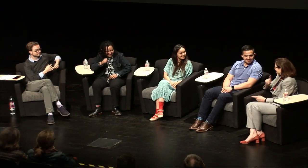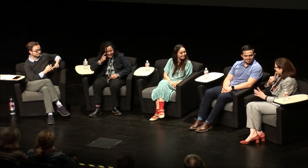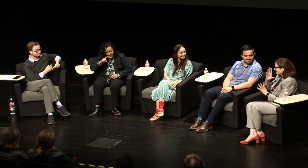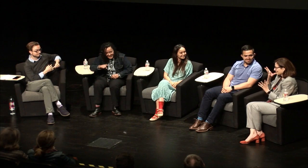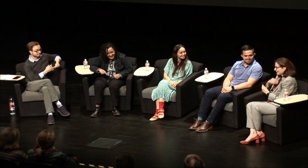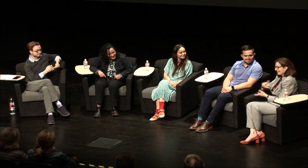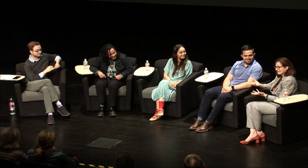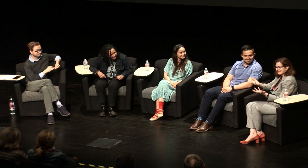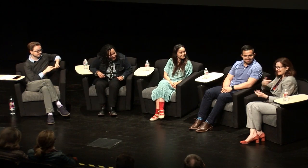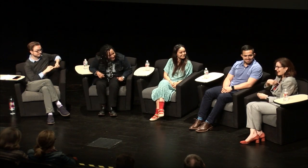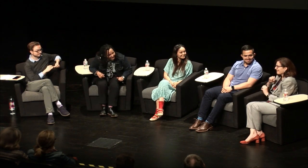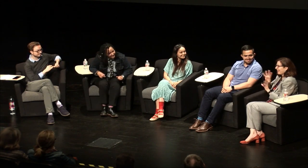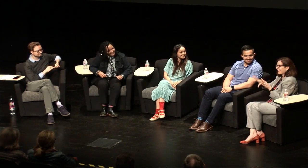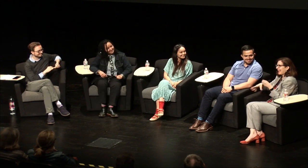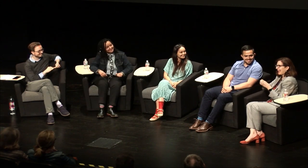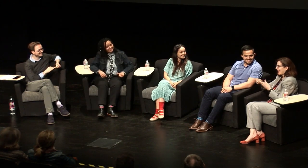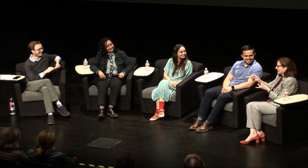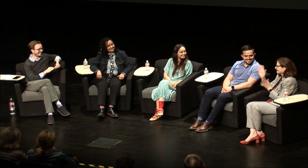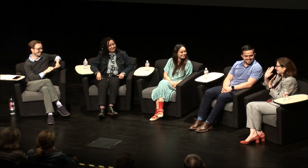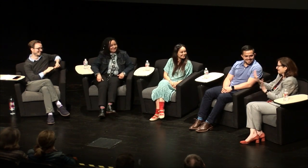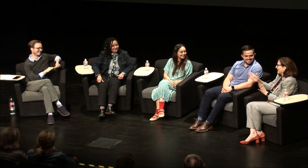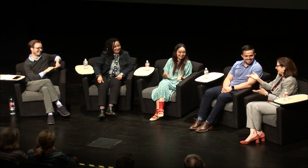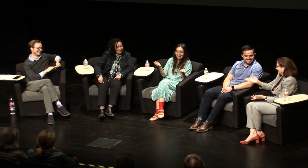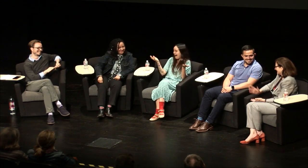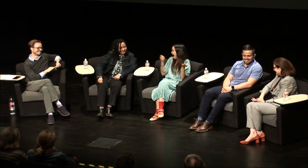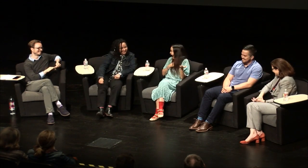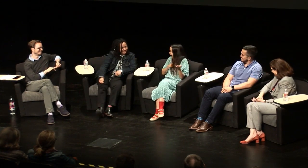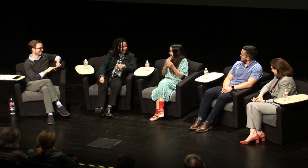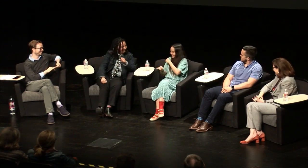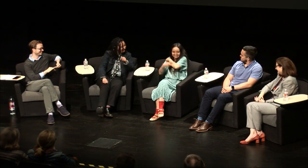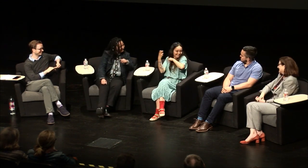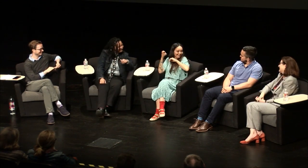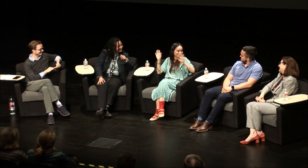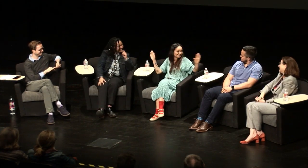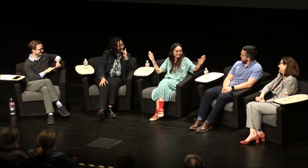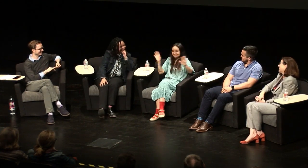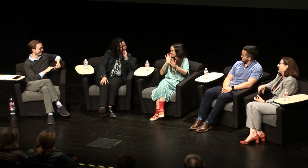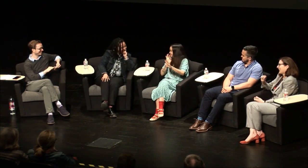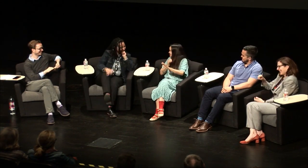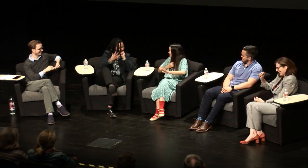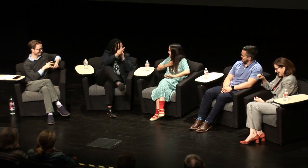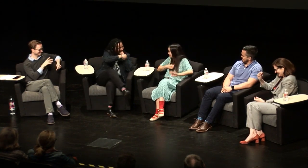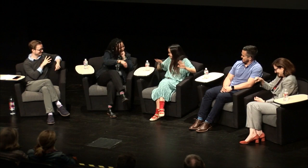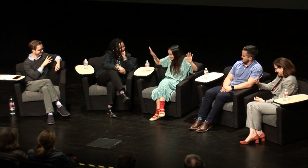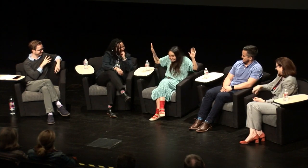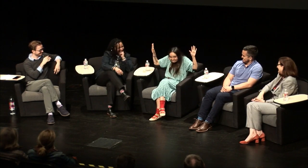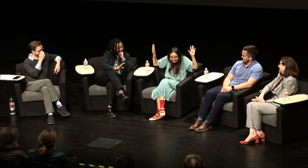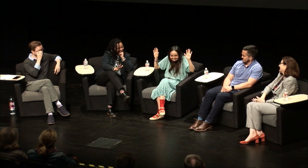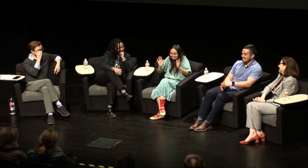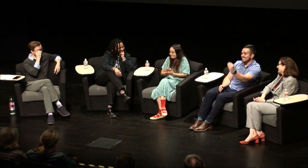[Carol:] That was beautiful I have nothing to add. That was fantastic. [Claudia:] sorry I stole your thunder, sorry.